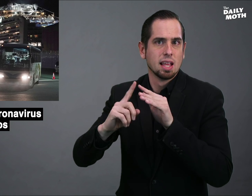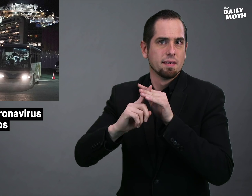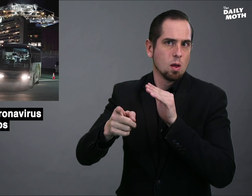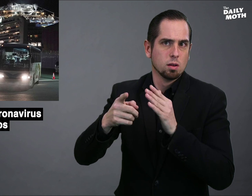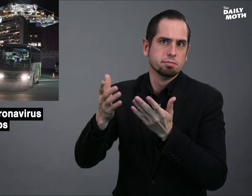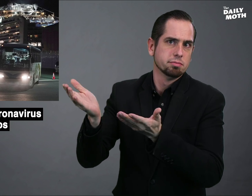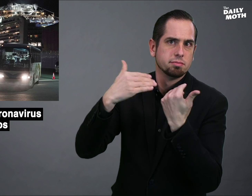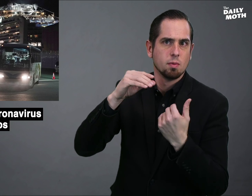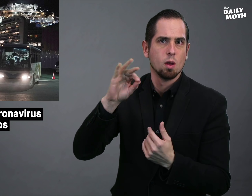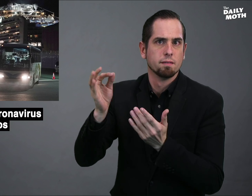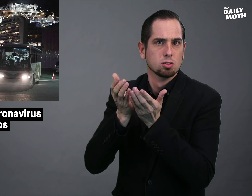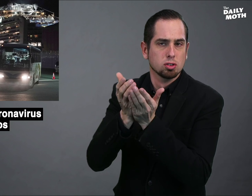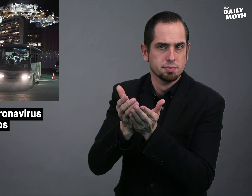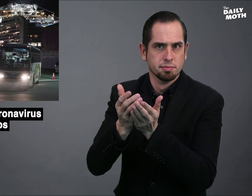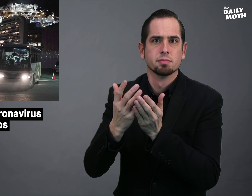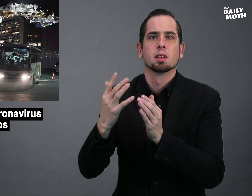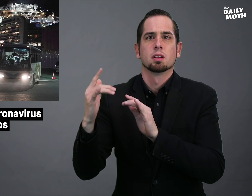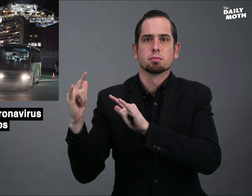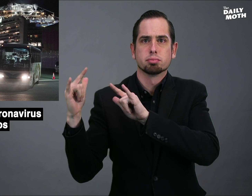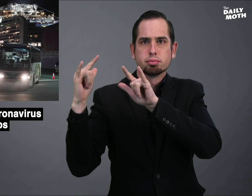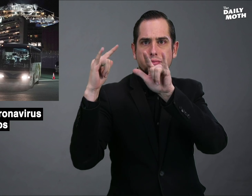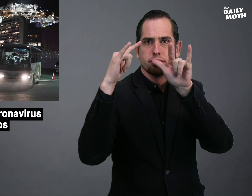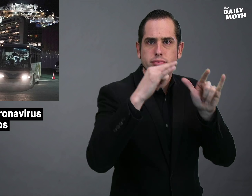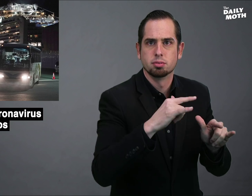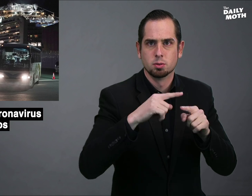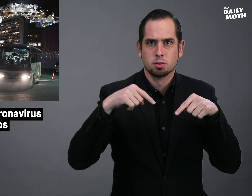who were evacuated off the ship and brought to